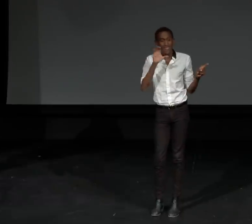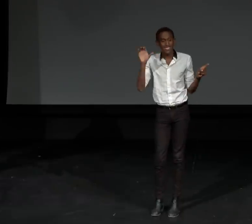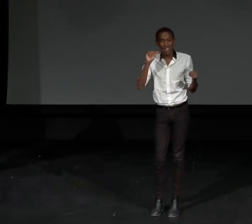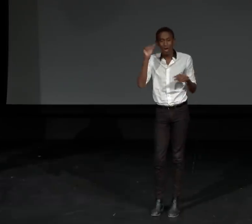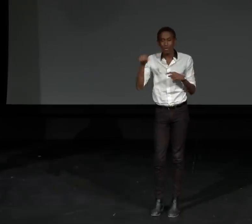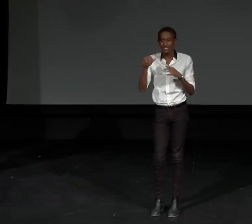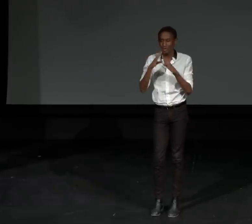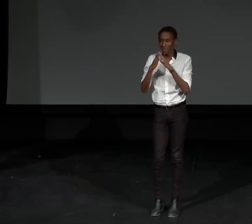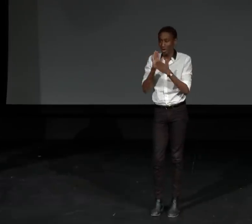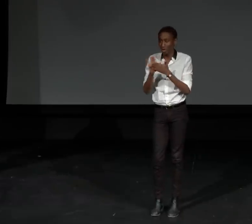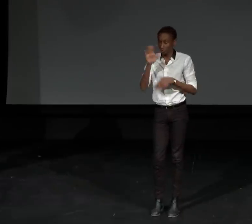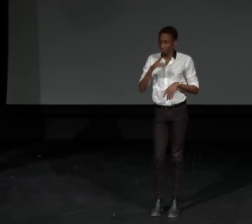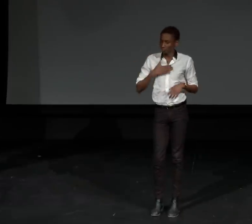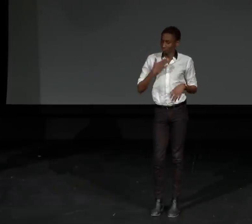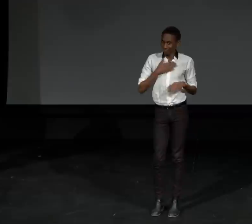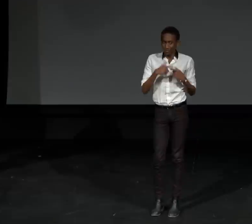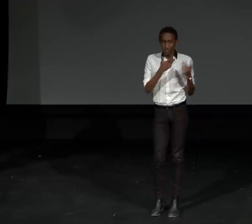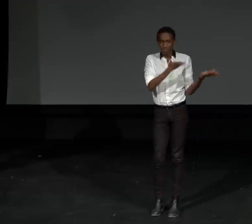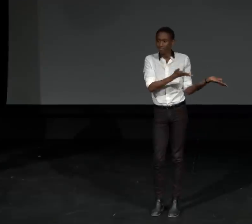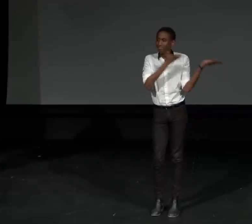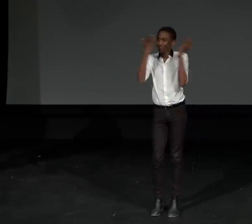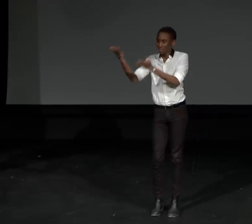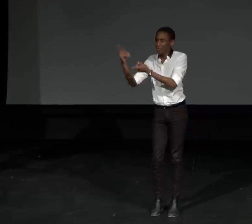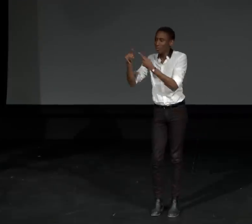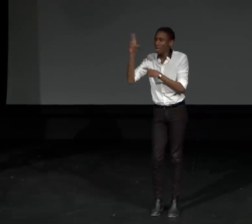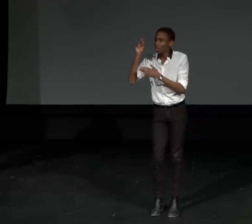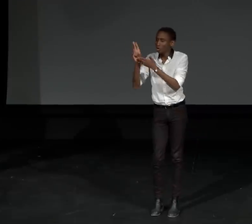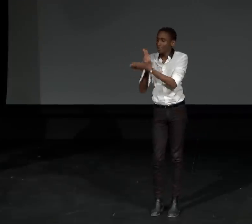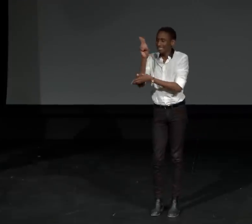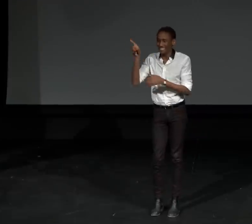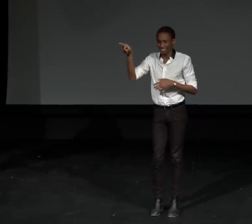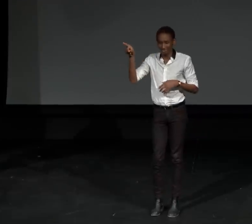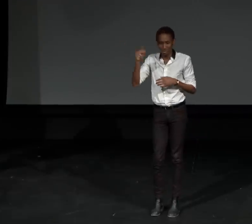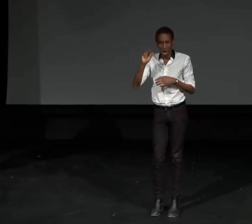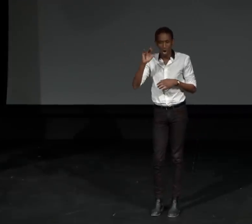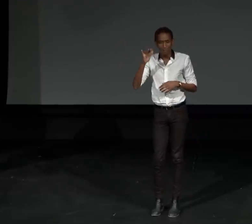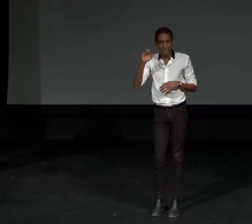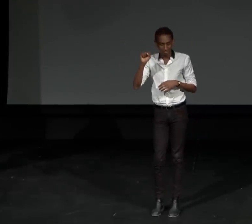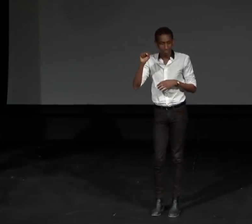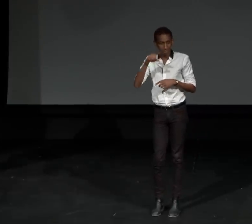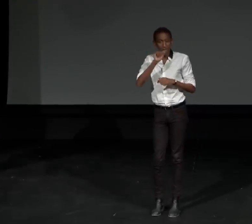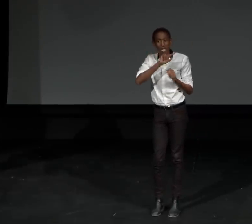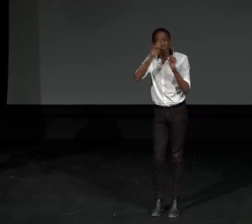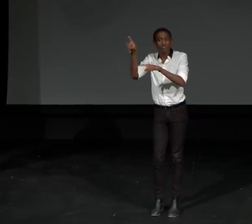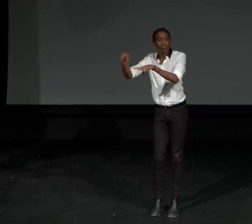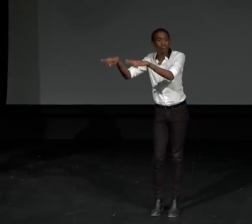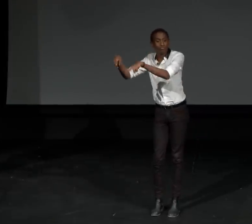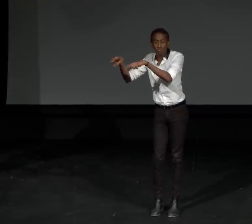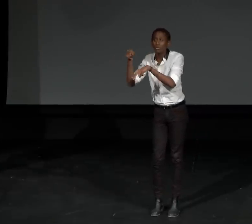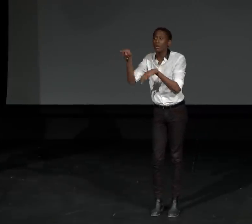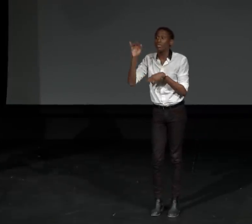in the Austin Community College are going to be brought here to our university's archives